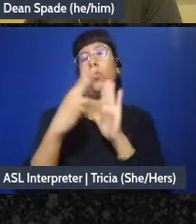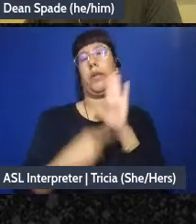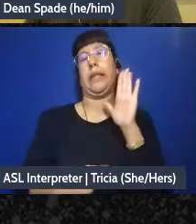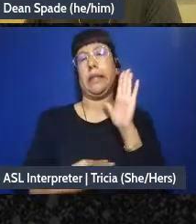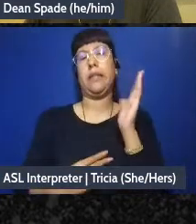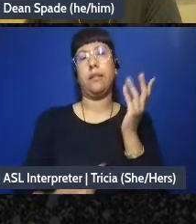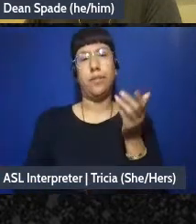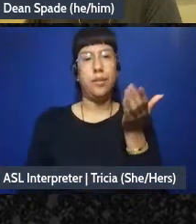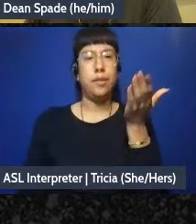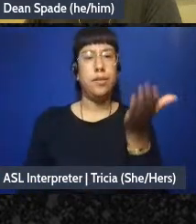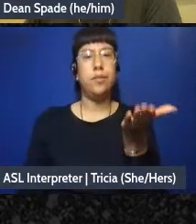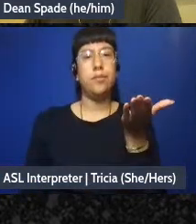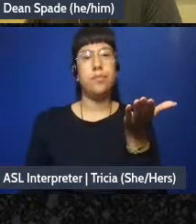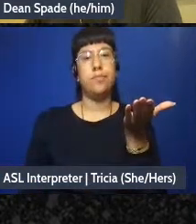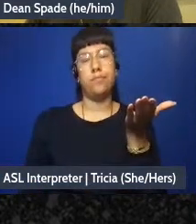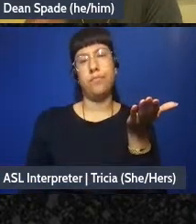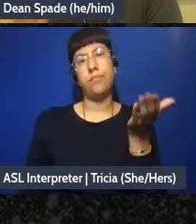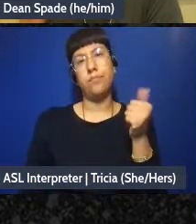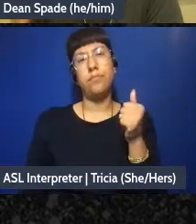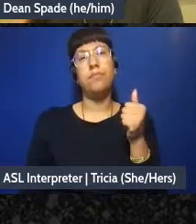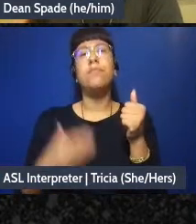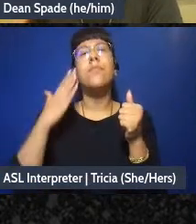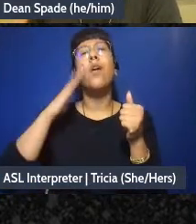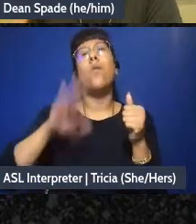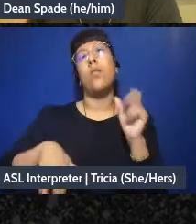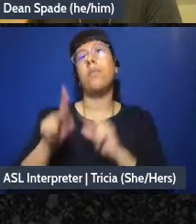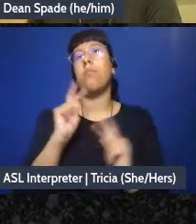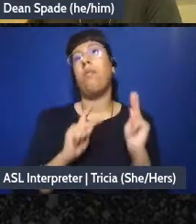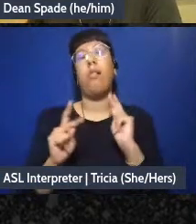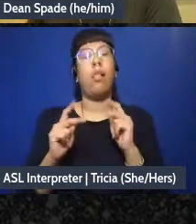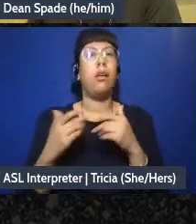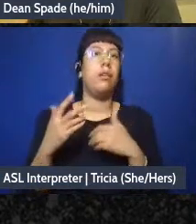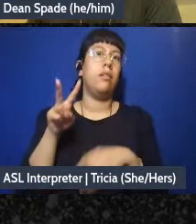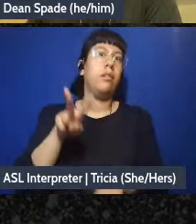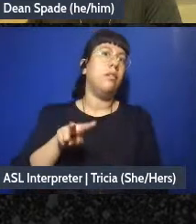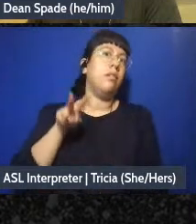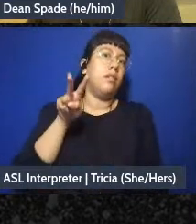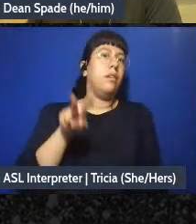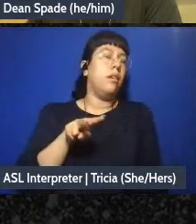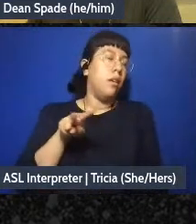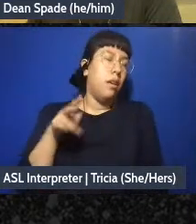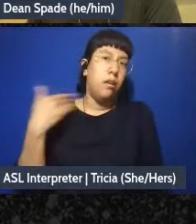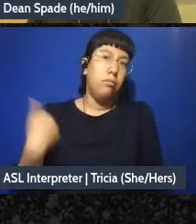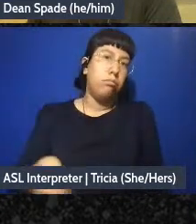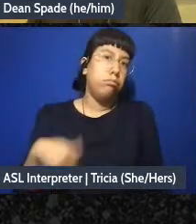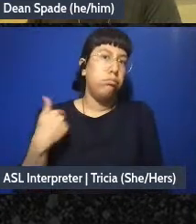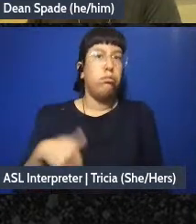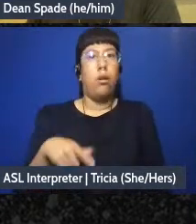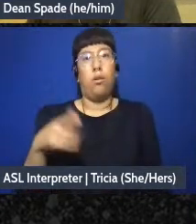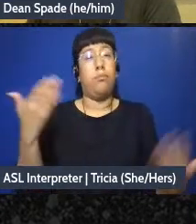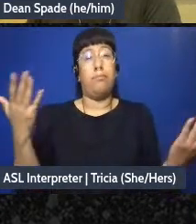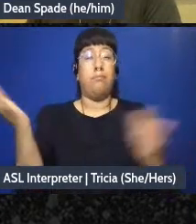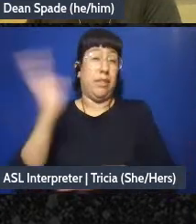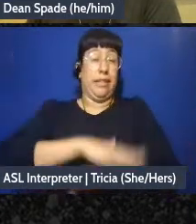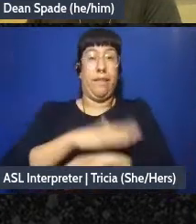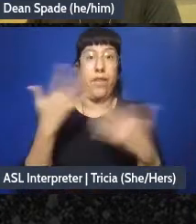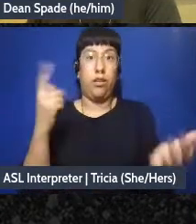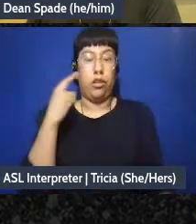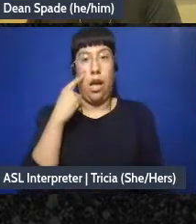um, I know a lot of people have a hard time looking at the screen for a long time or maybe you've had to look at it a lot today already so it's fine to just listen to this